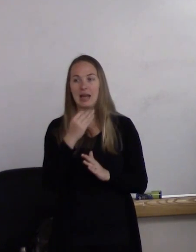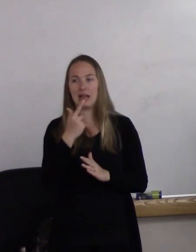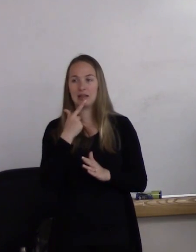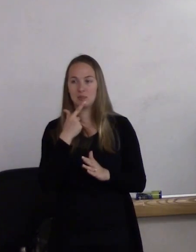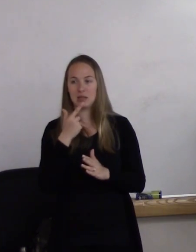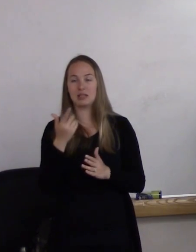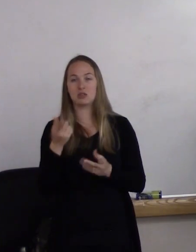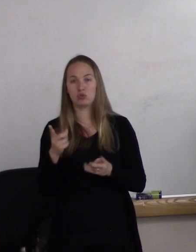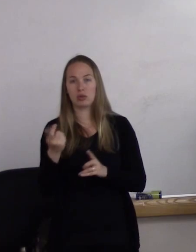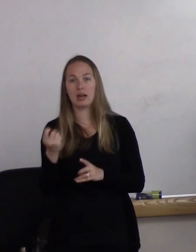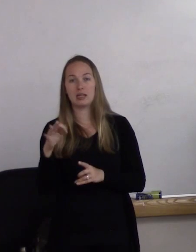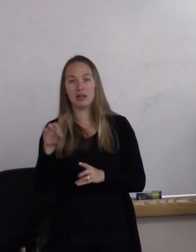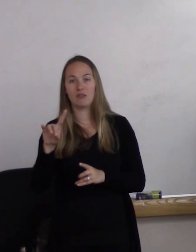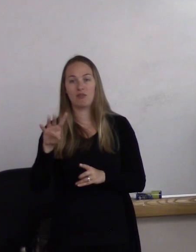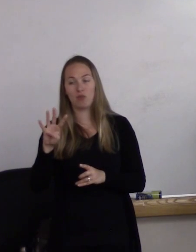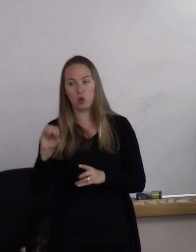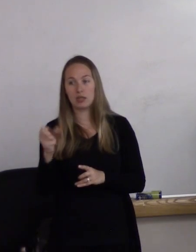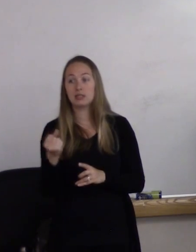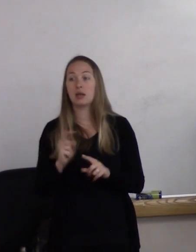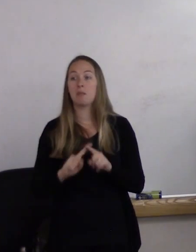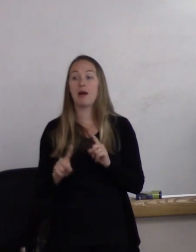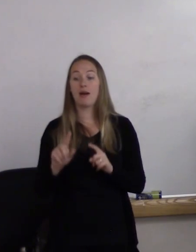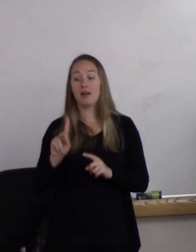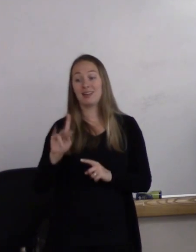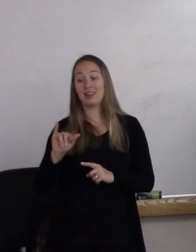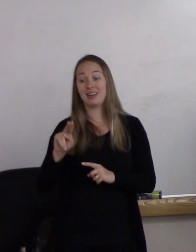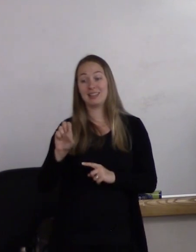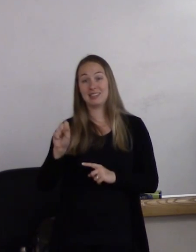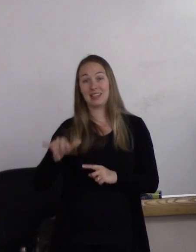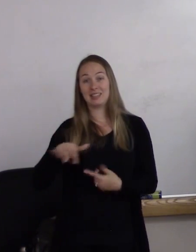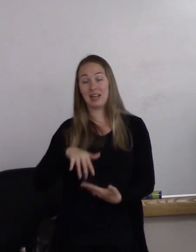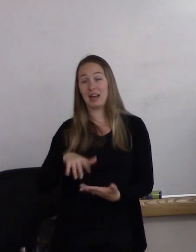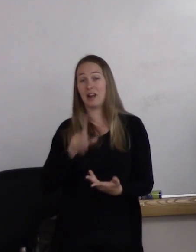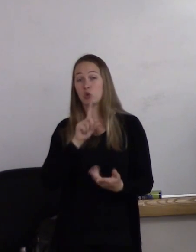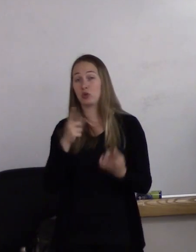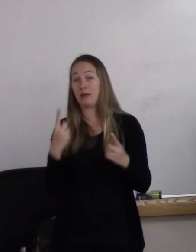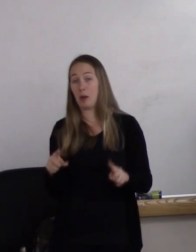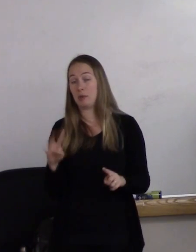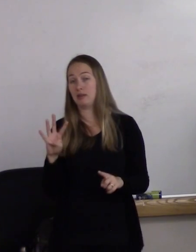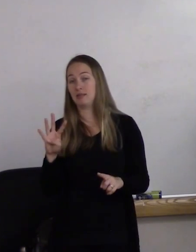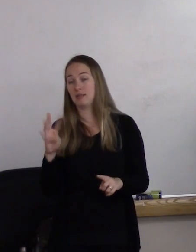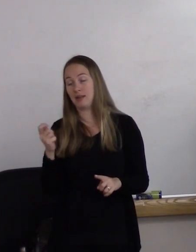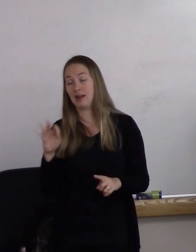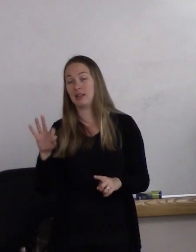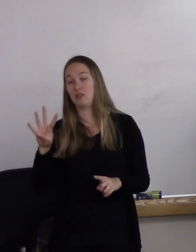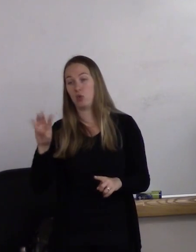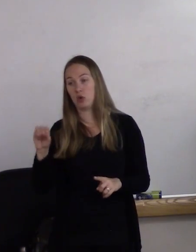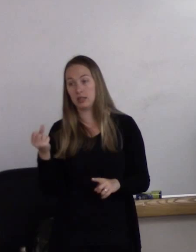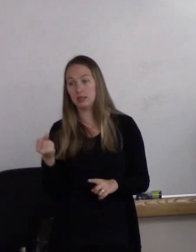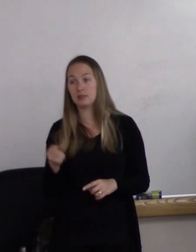But the Kinsey study also came out in the 1940s. The American Psychiatric Association,